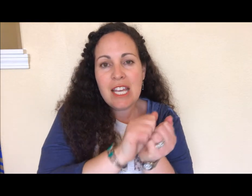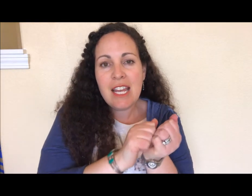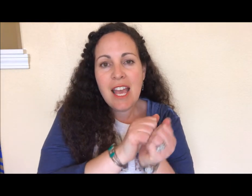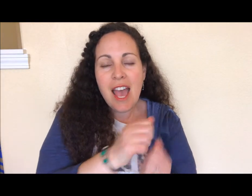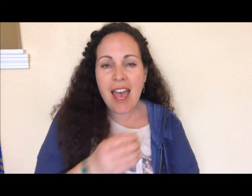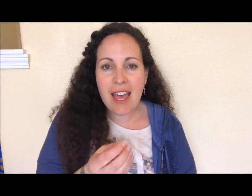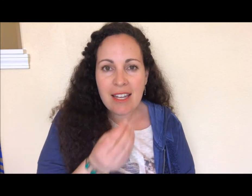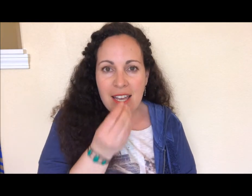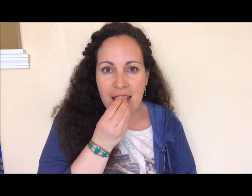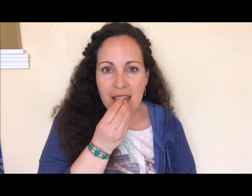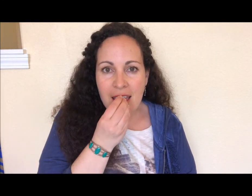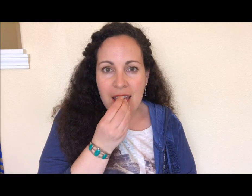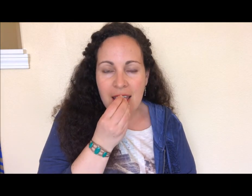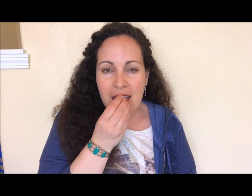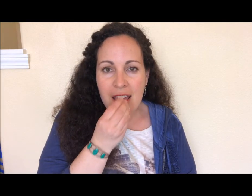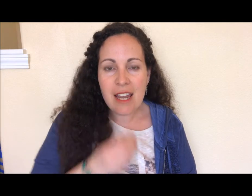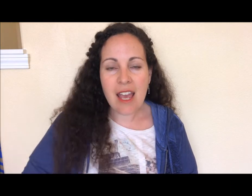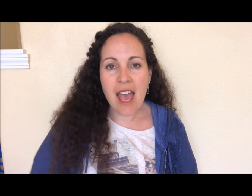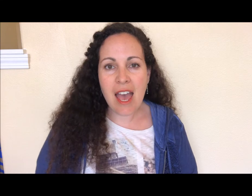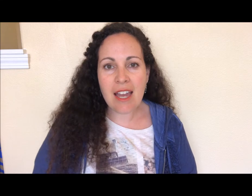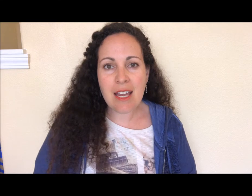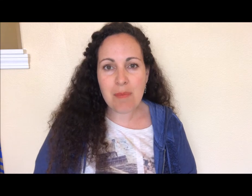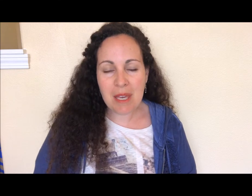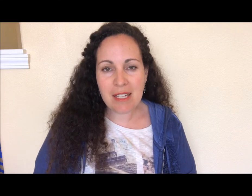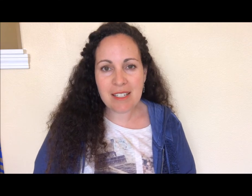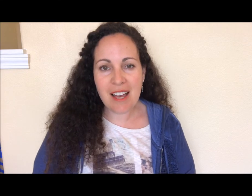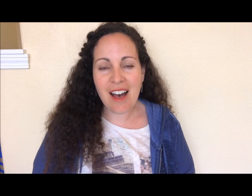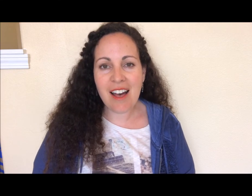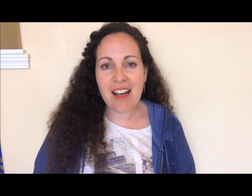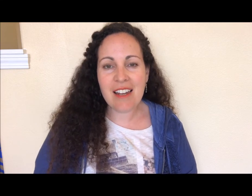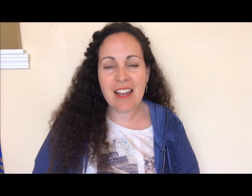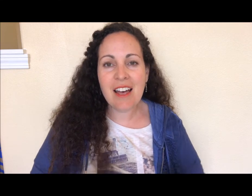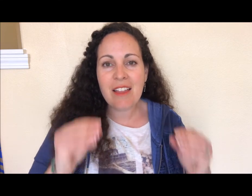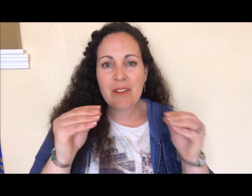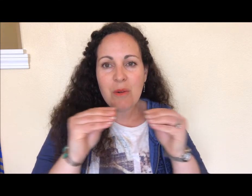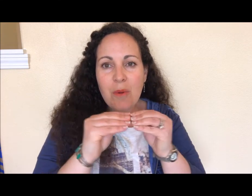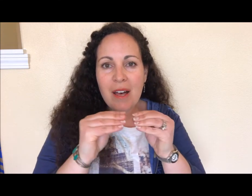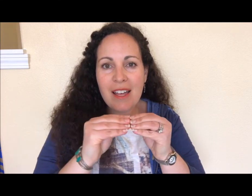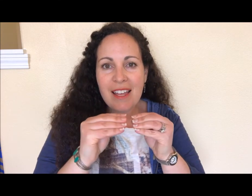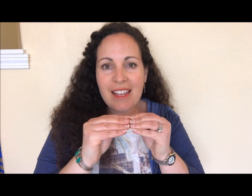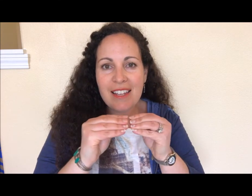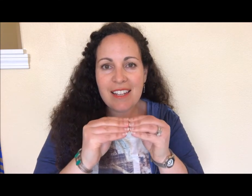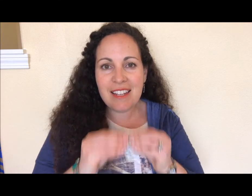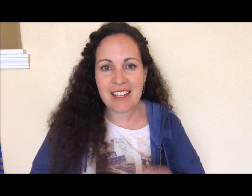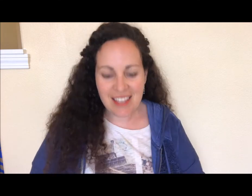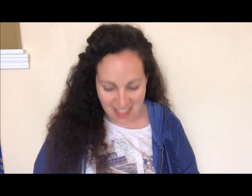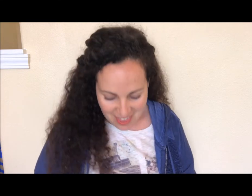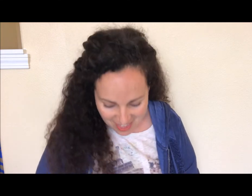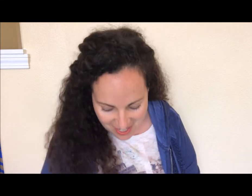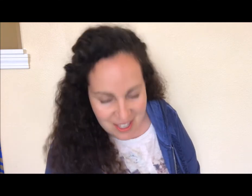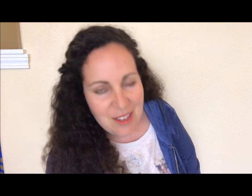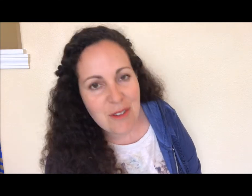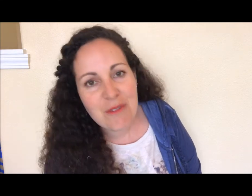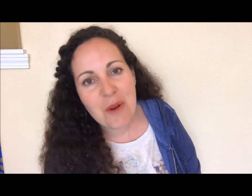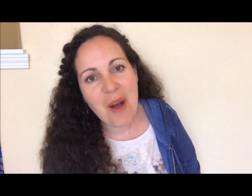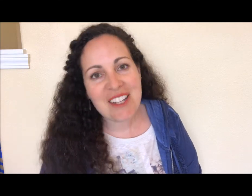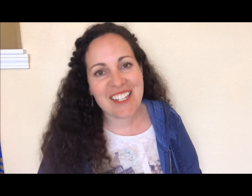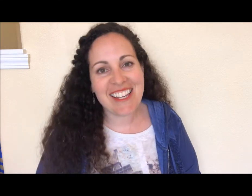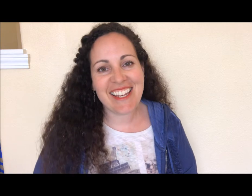and I ate it and I picked another one. Thank you for watching!